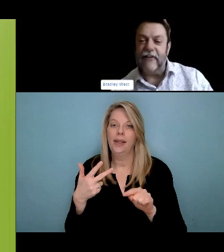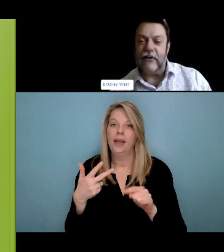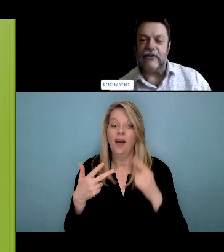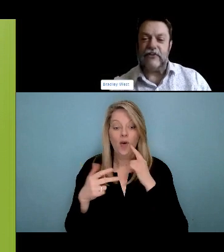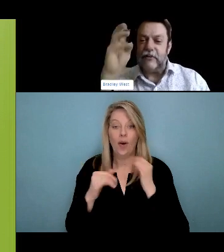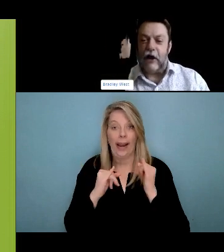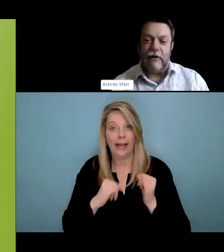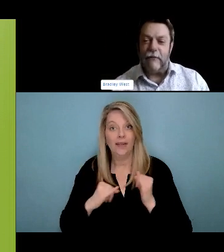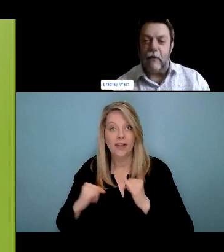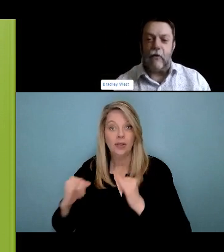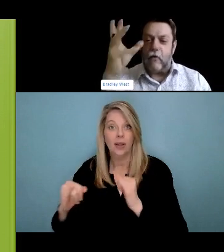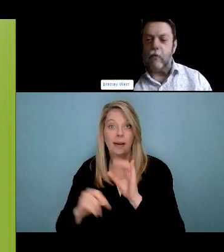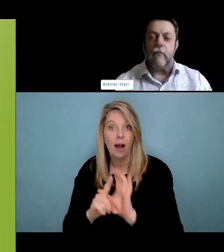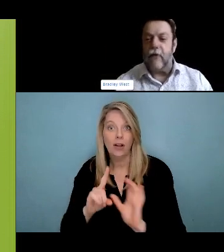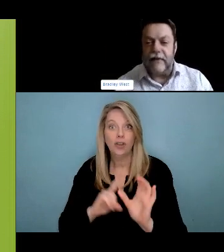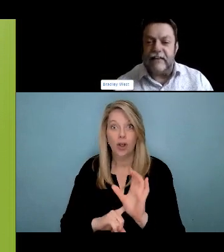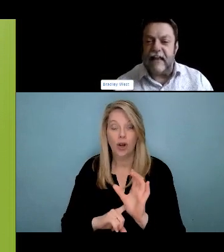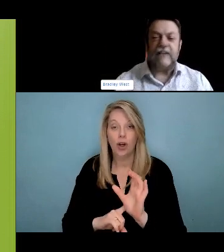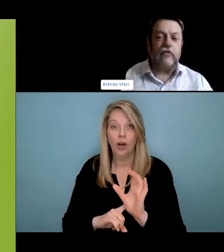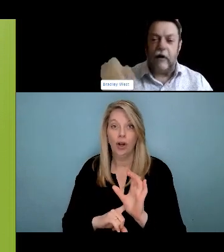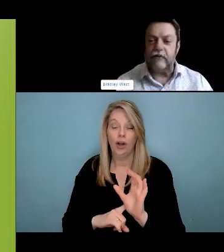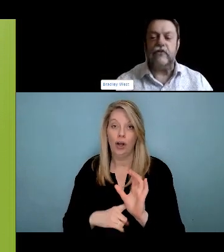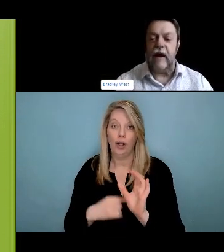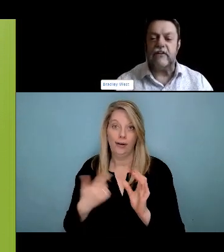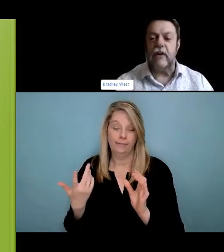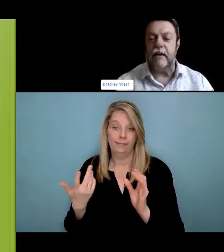site is that the demand is far exceeding their capacity.